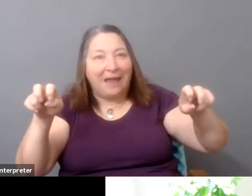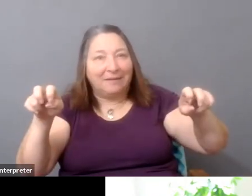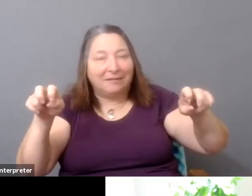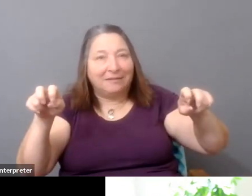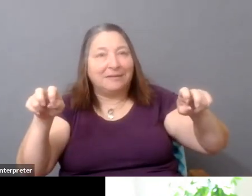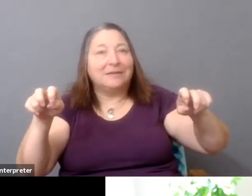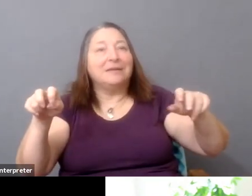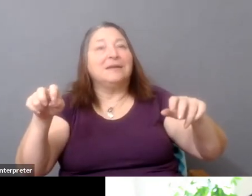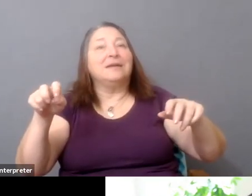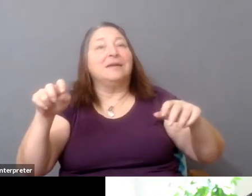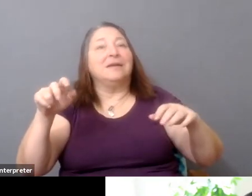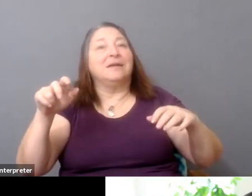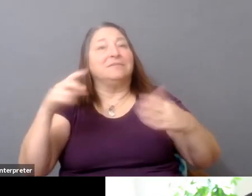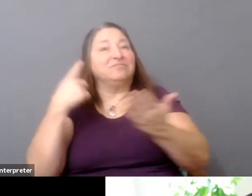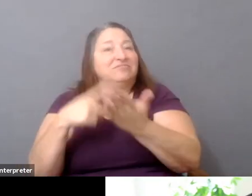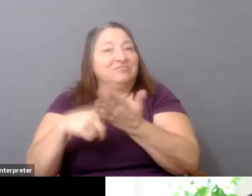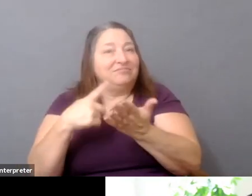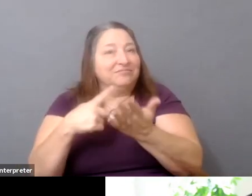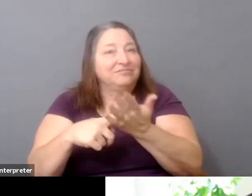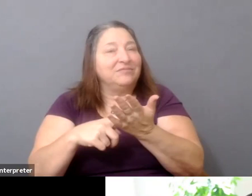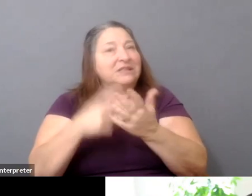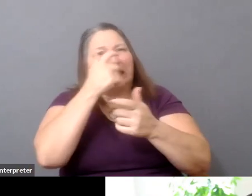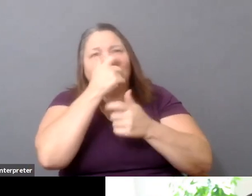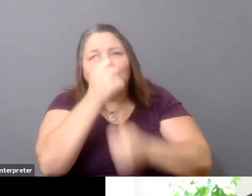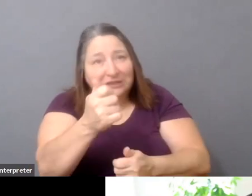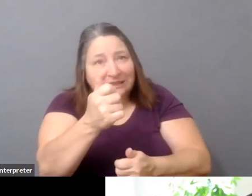and they talked about taking our lead